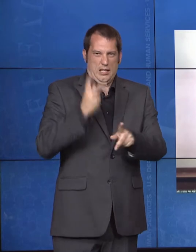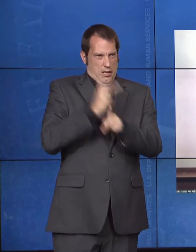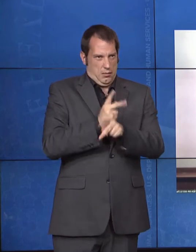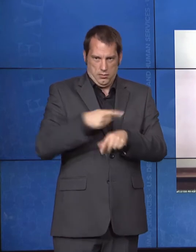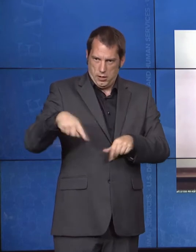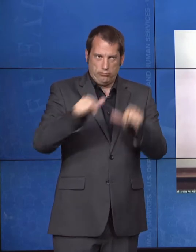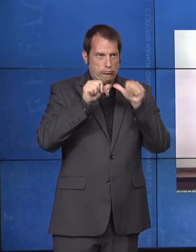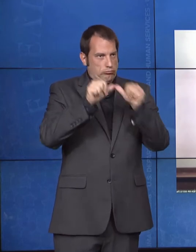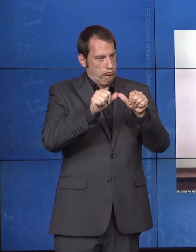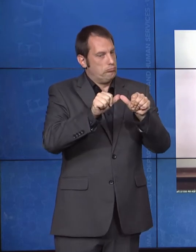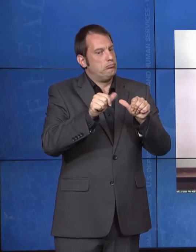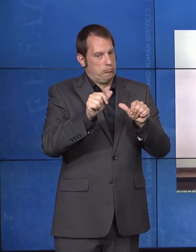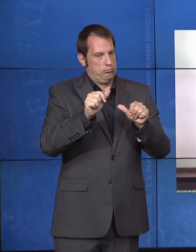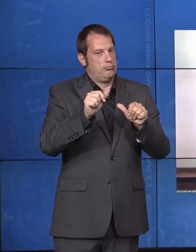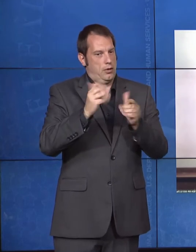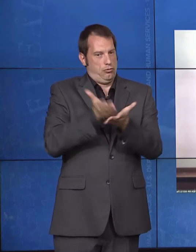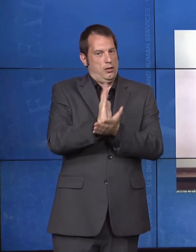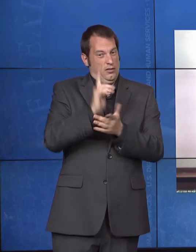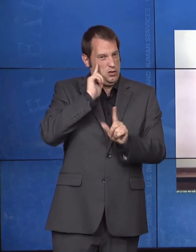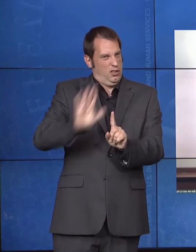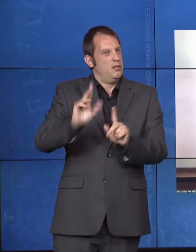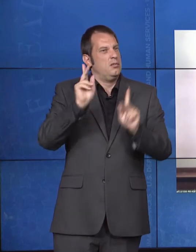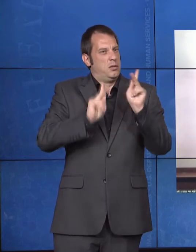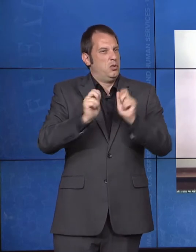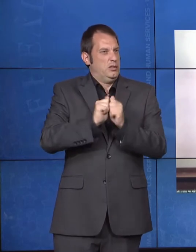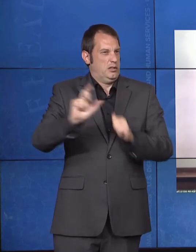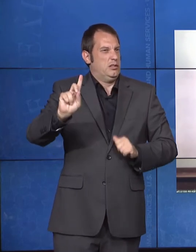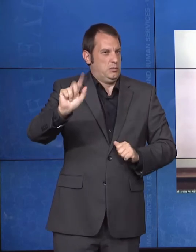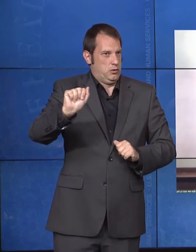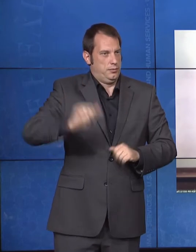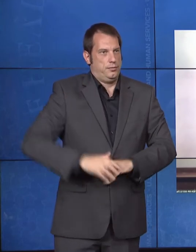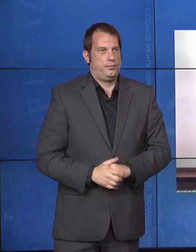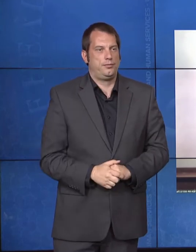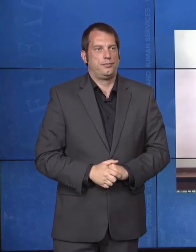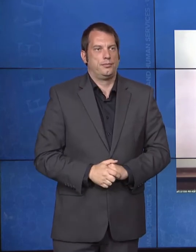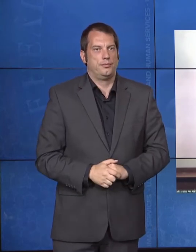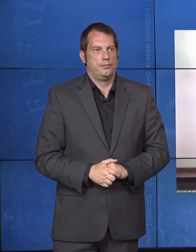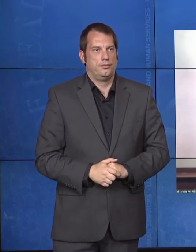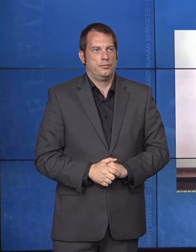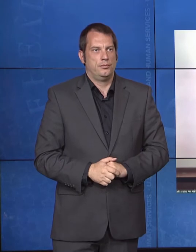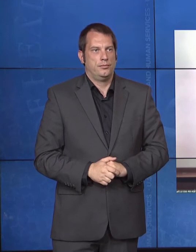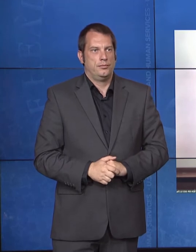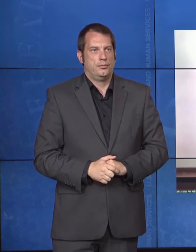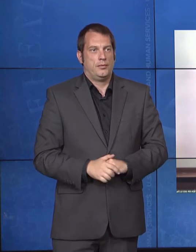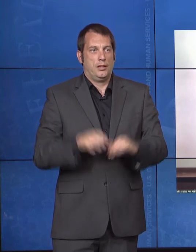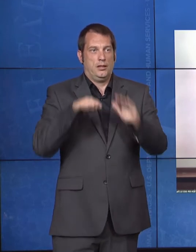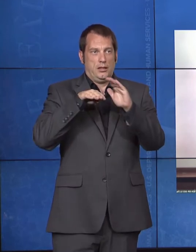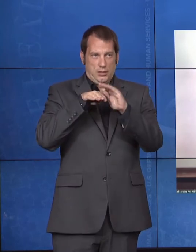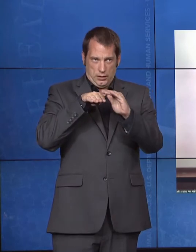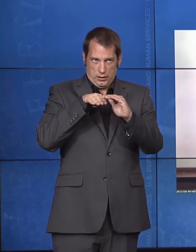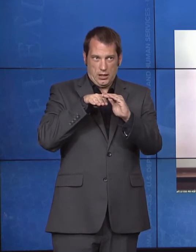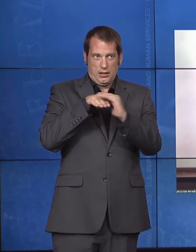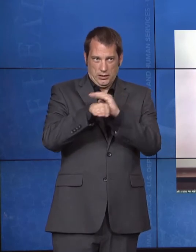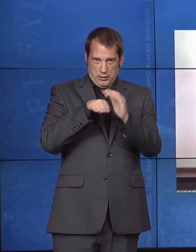in the most integrated settings. It also includes advancing the principles of integration and inclusion across the lifespan.